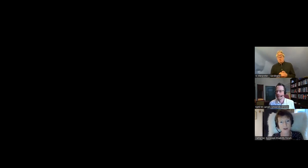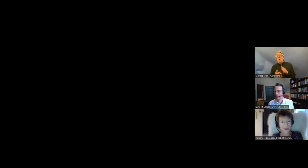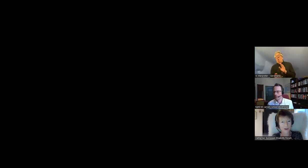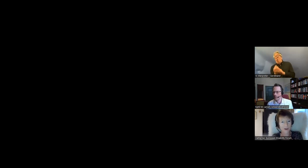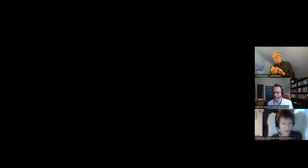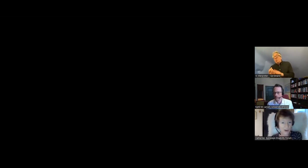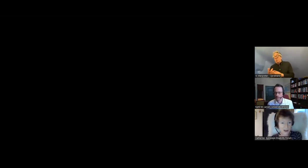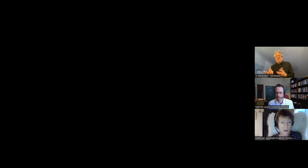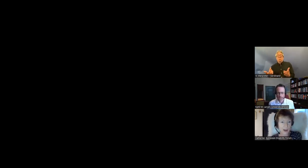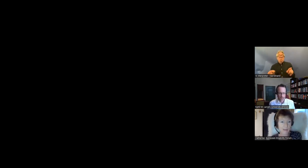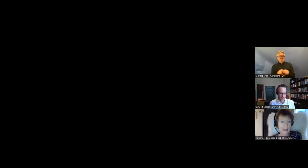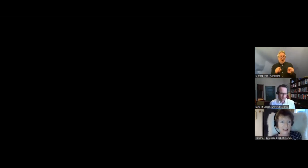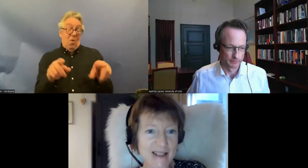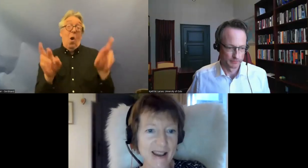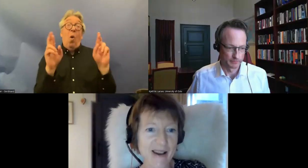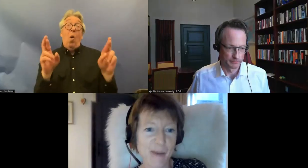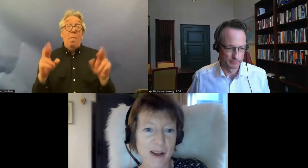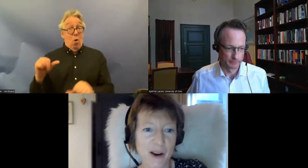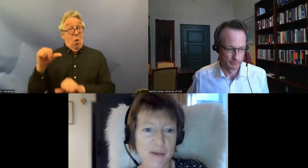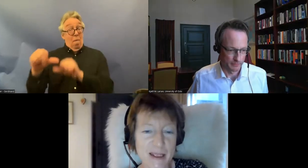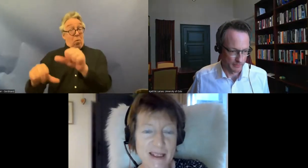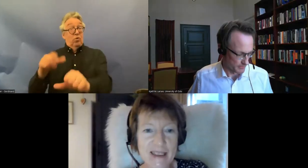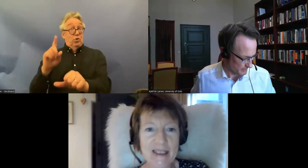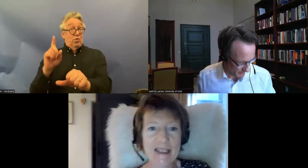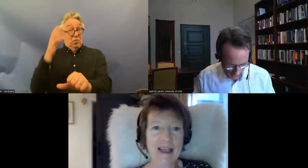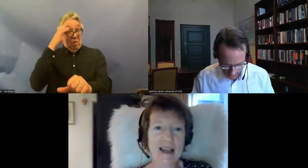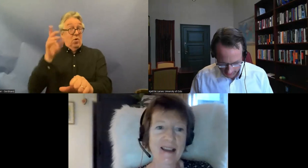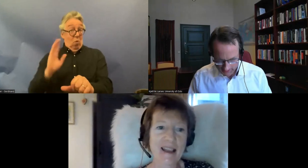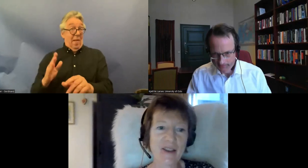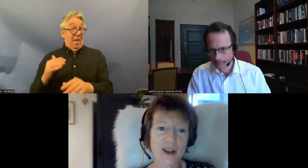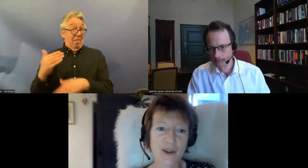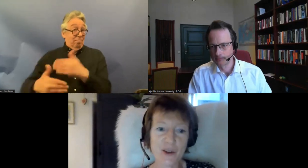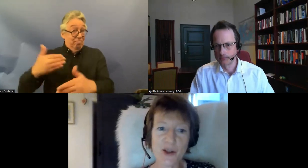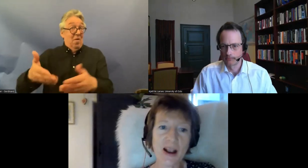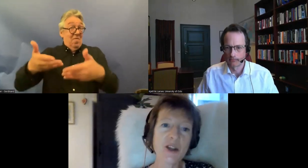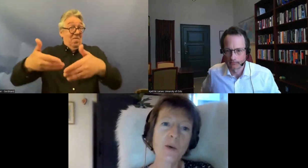the process will be complete uh by your government uh in the near future and you